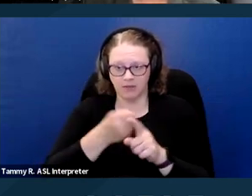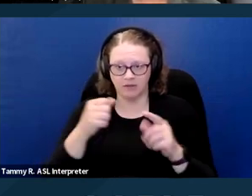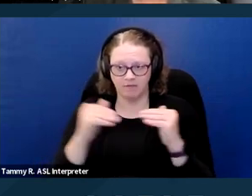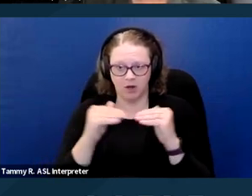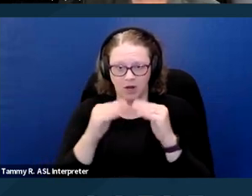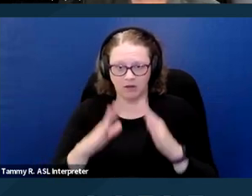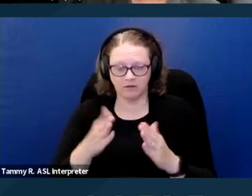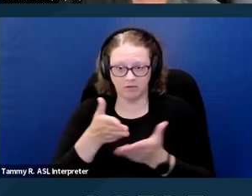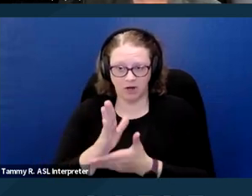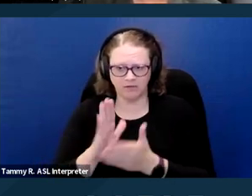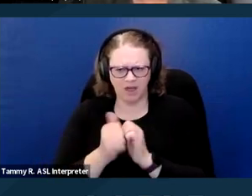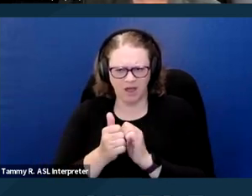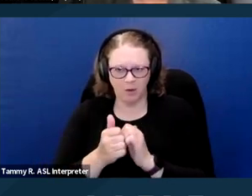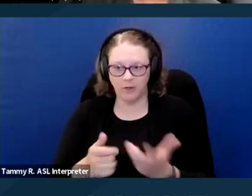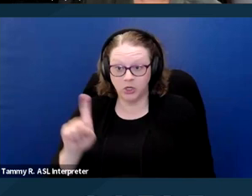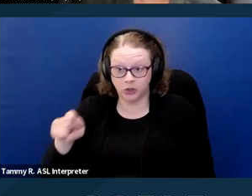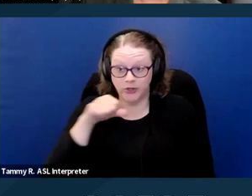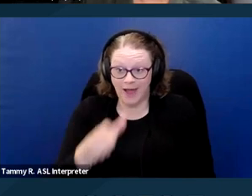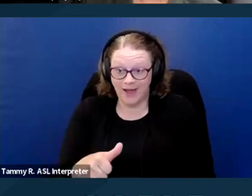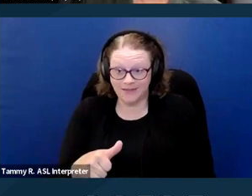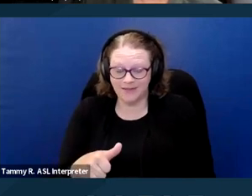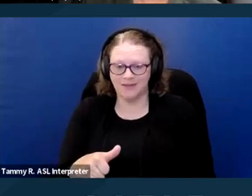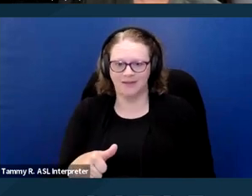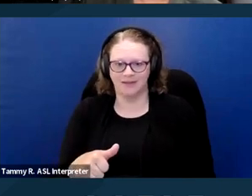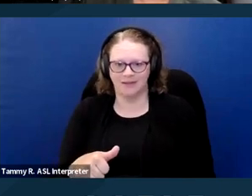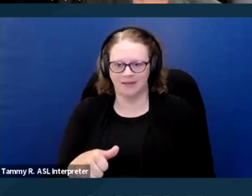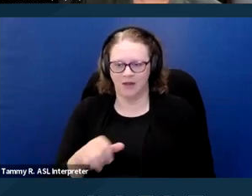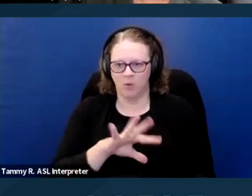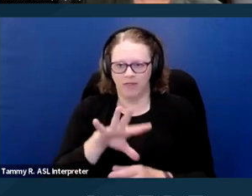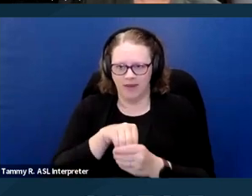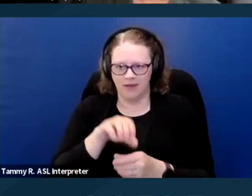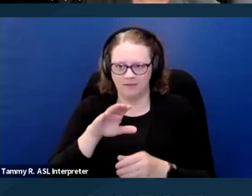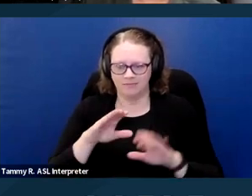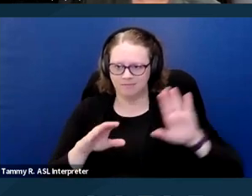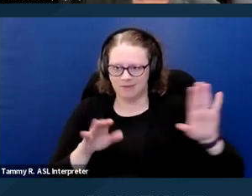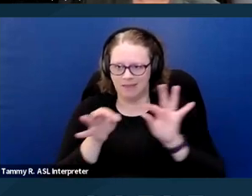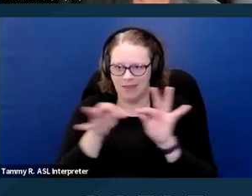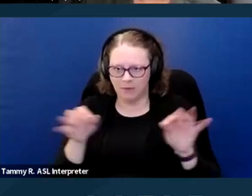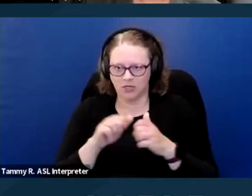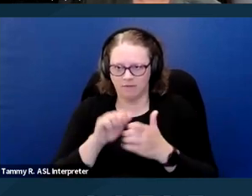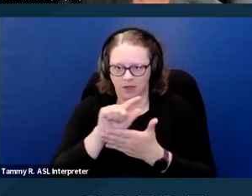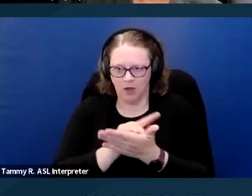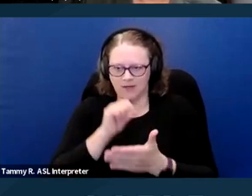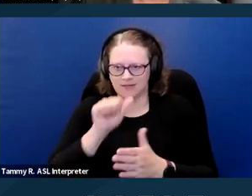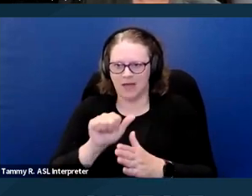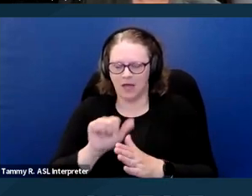The answer is it shouldn't, by its own language, it does not restrict or change existing federal